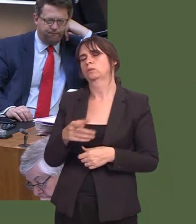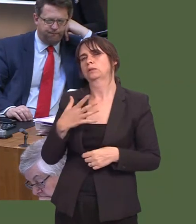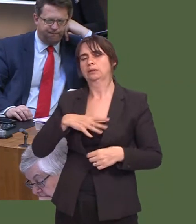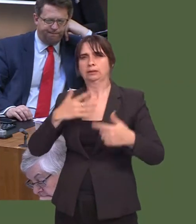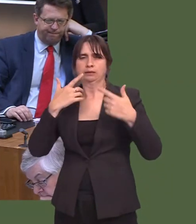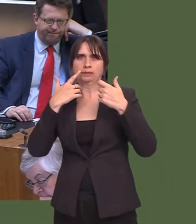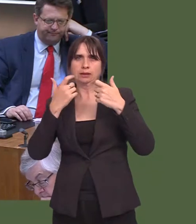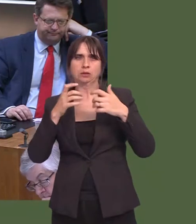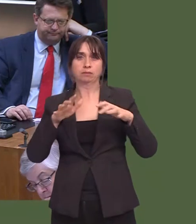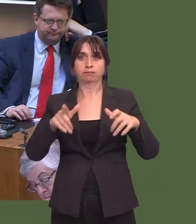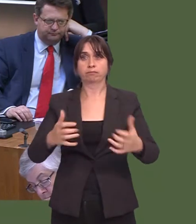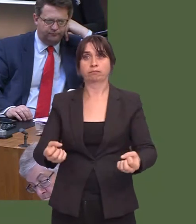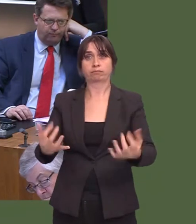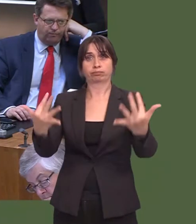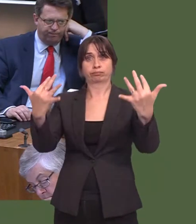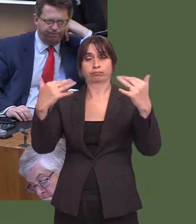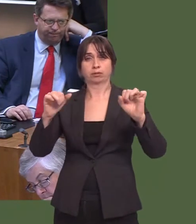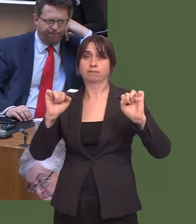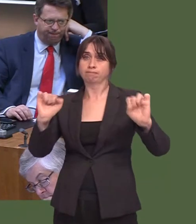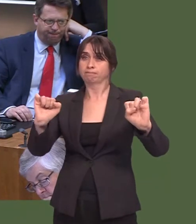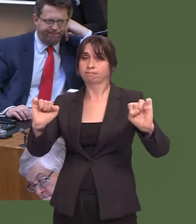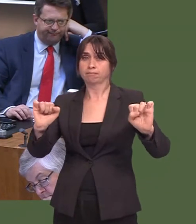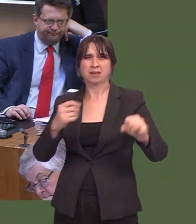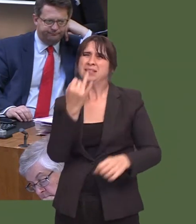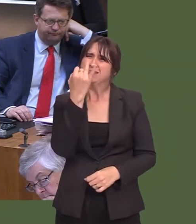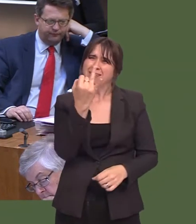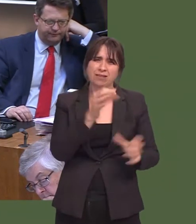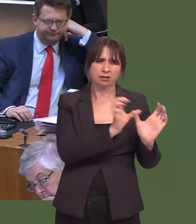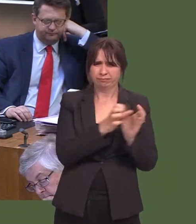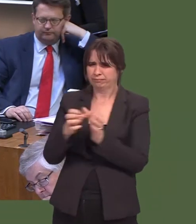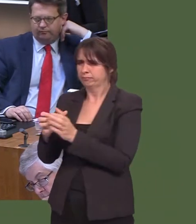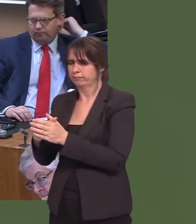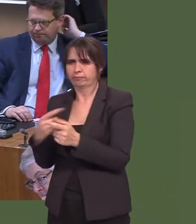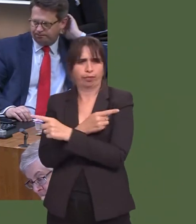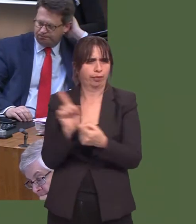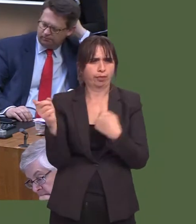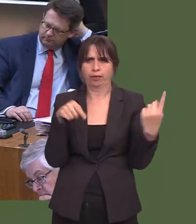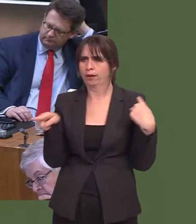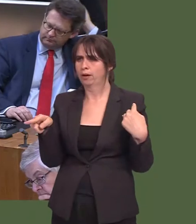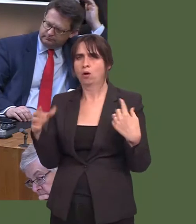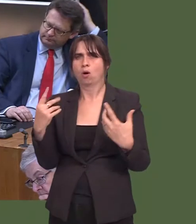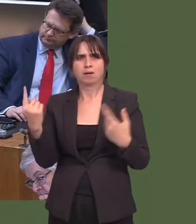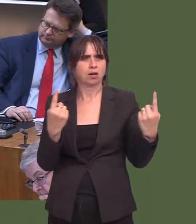situation robust enough if we have that many organisationsóand individuals, quite oftenówho are responsible for controlling flooding?